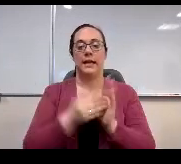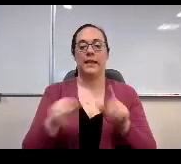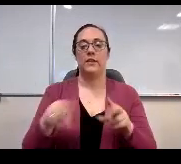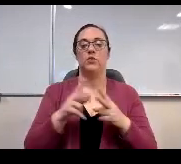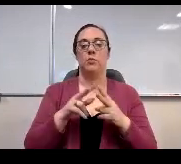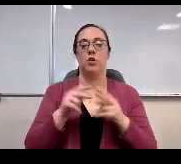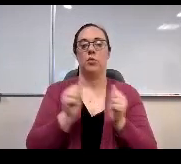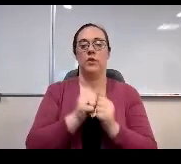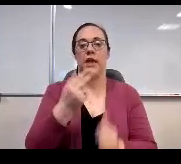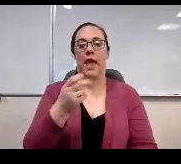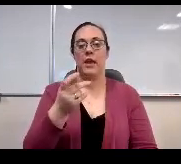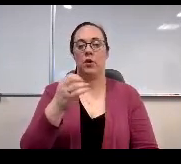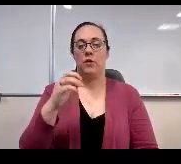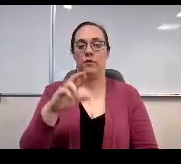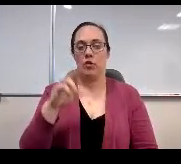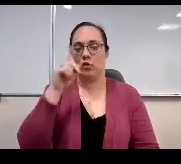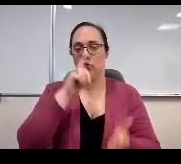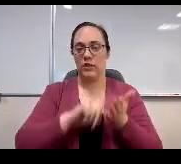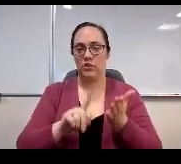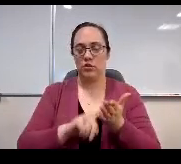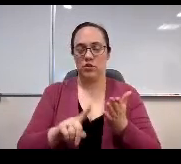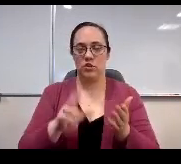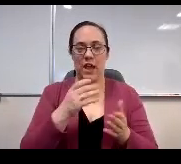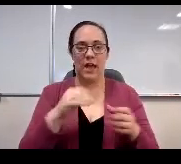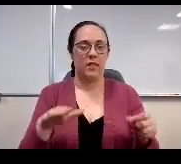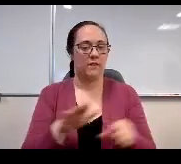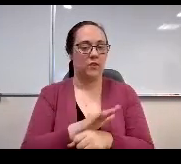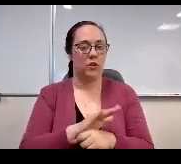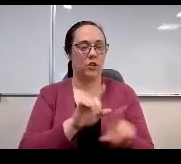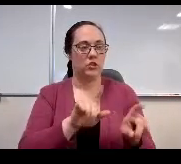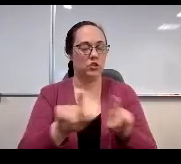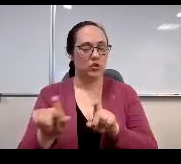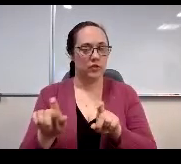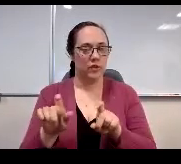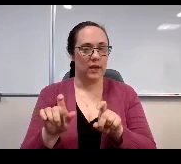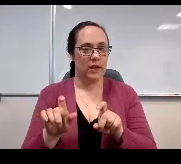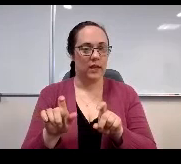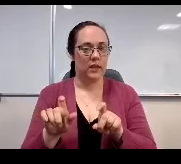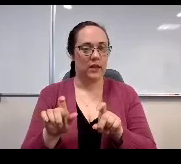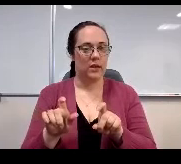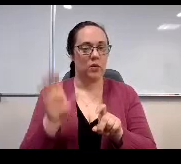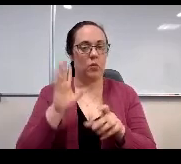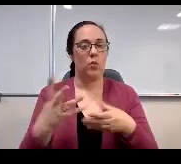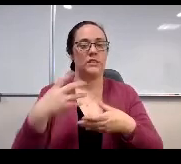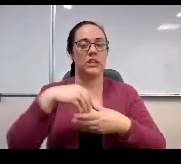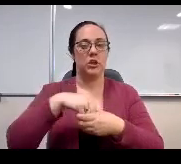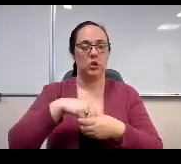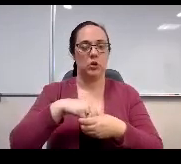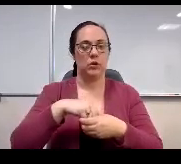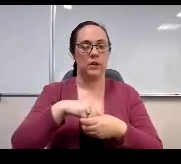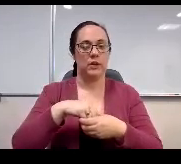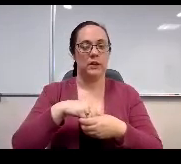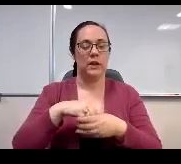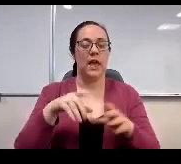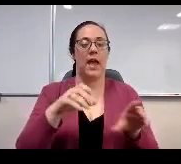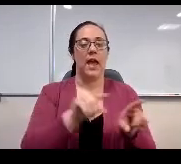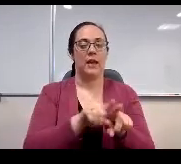Please note that full survey for the full survey for all respondent groups was included in the packet's was a breakdown